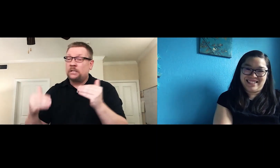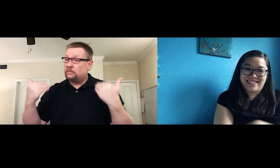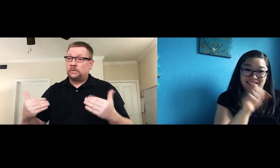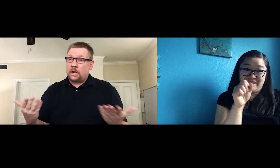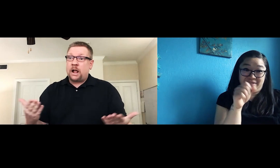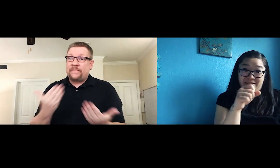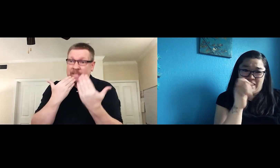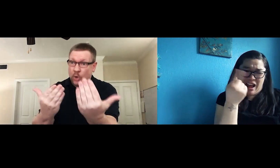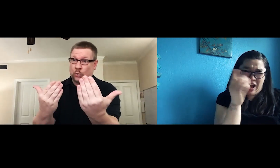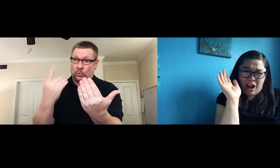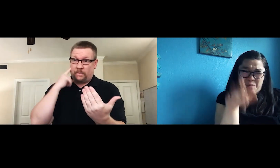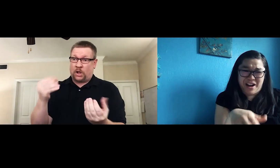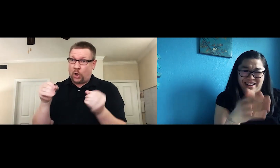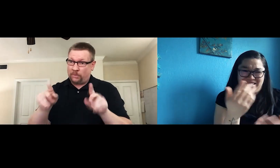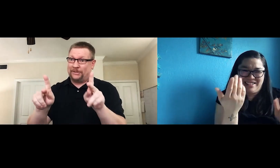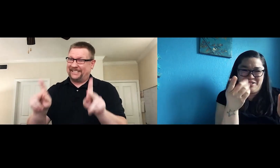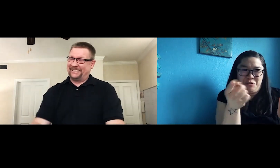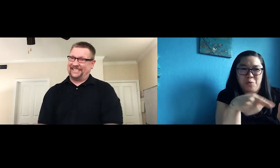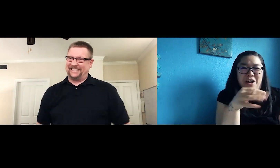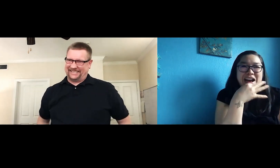talent at that creative level. I thank you for the opportunity!